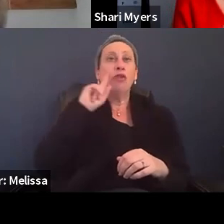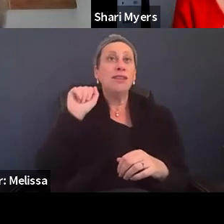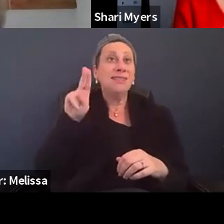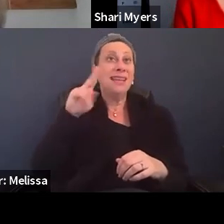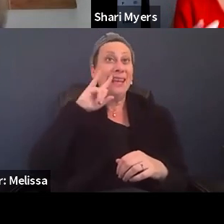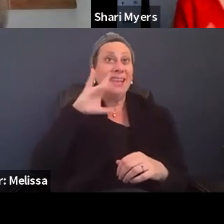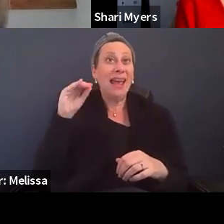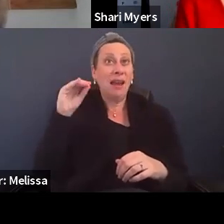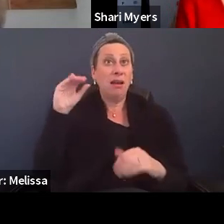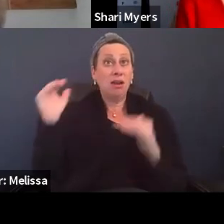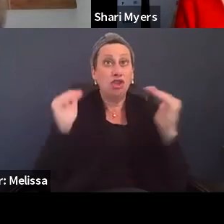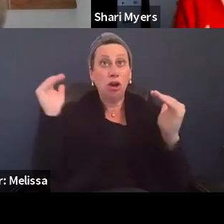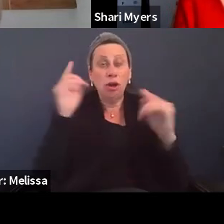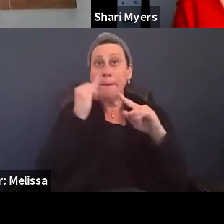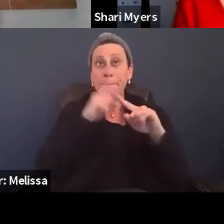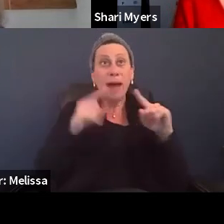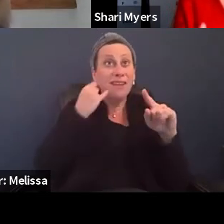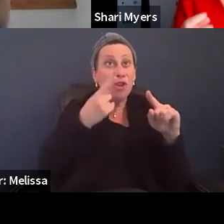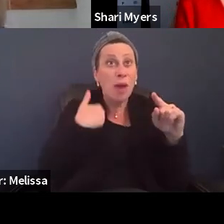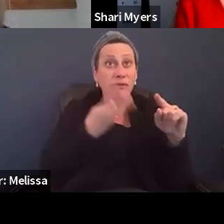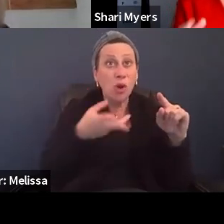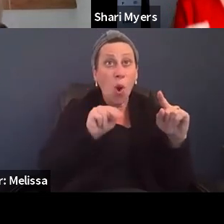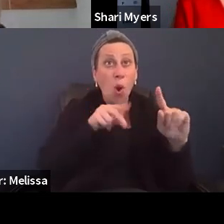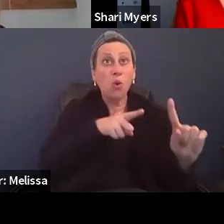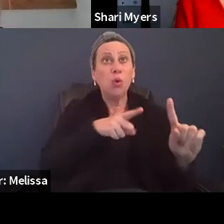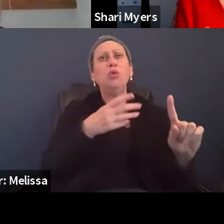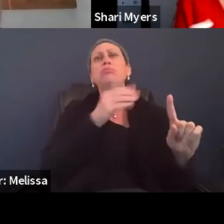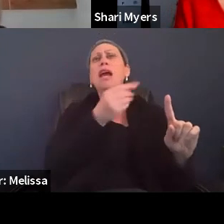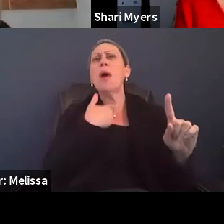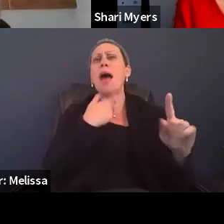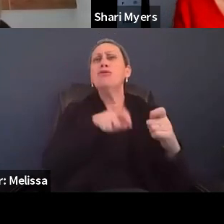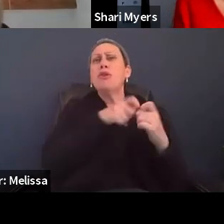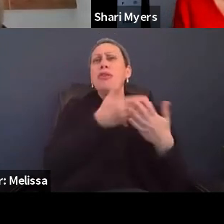But if you have your own and you have certain things that make you more comfortable help you deal with